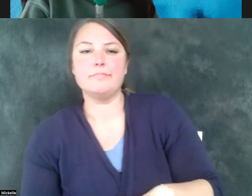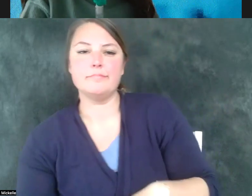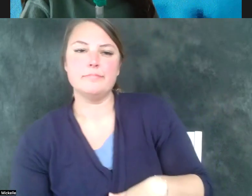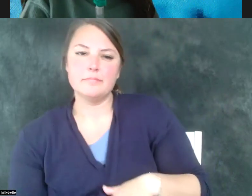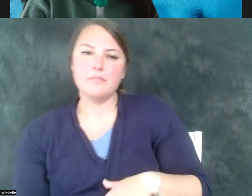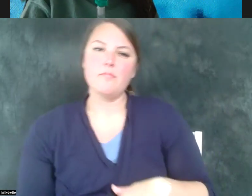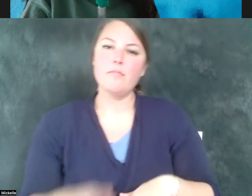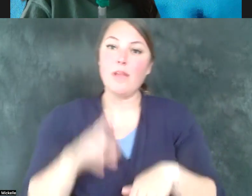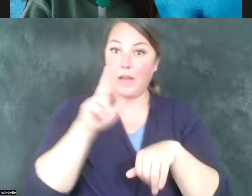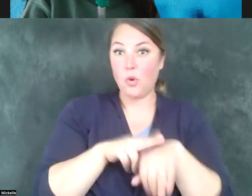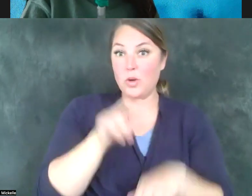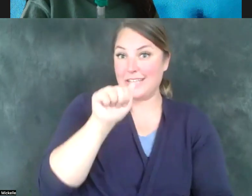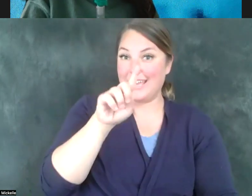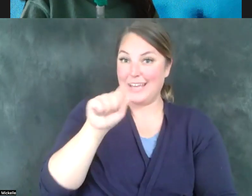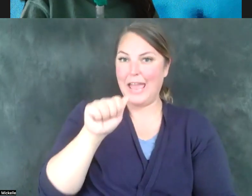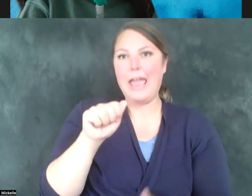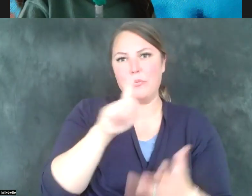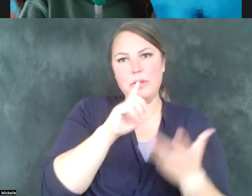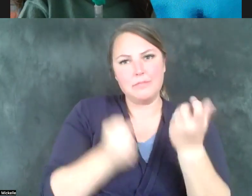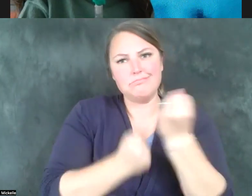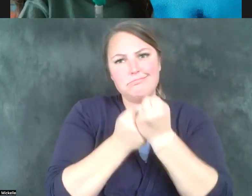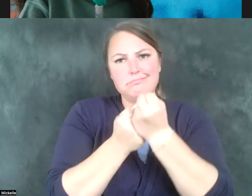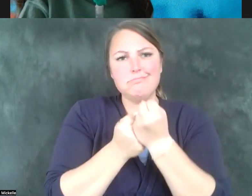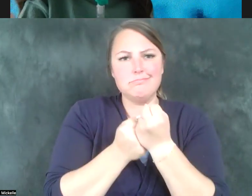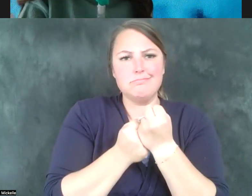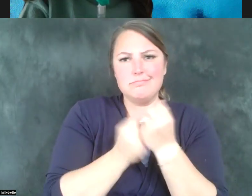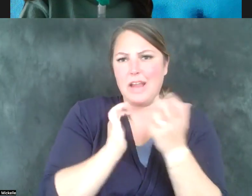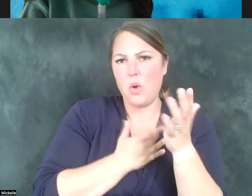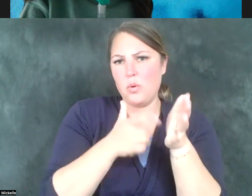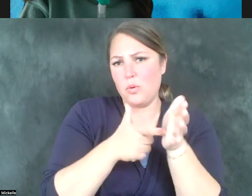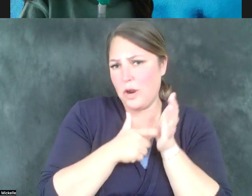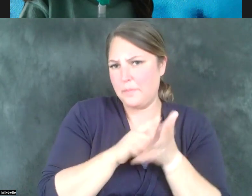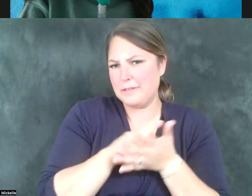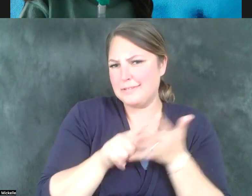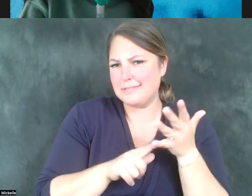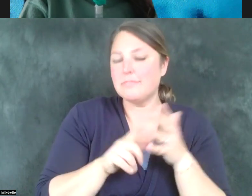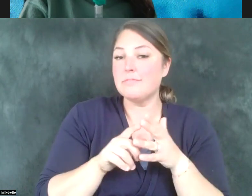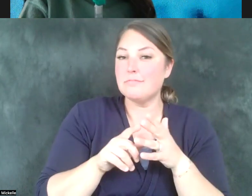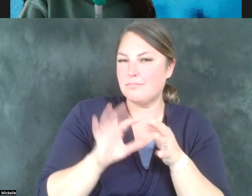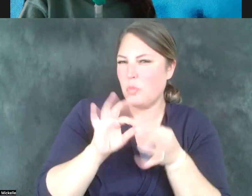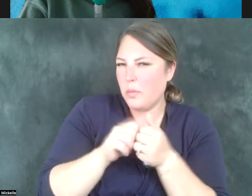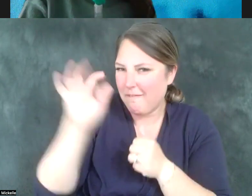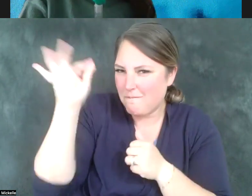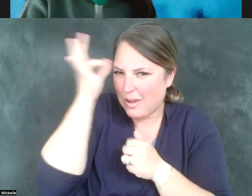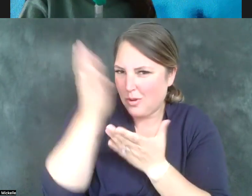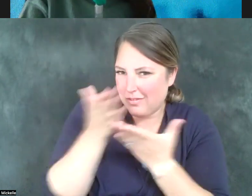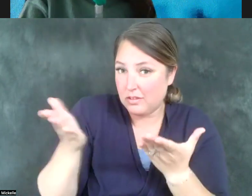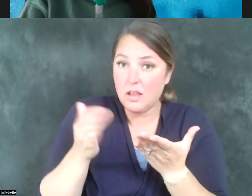sort of forms the backbone of what are our requirements at a federal level. I think it's worth taking a hard look at